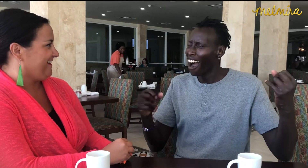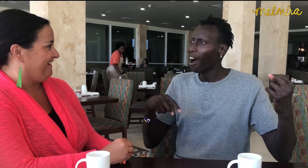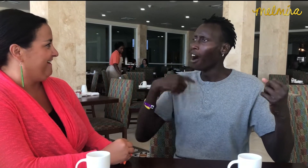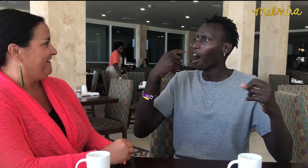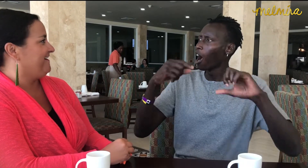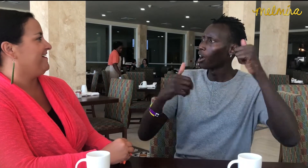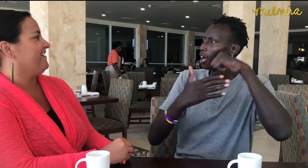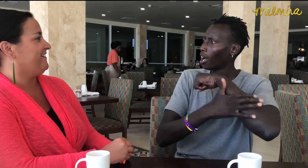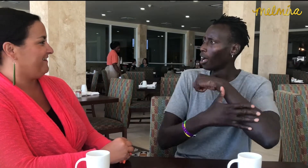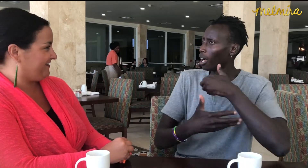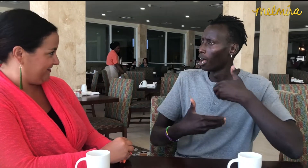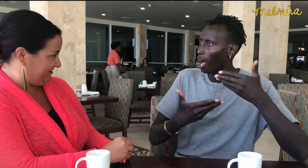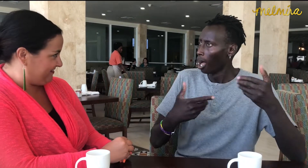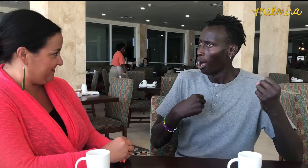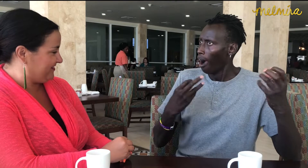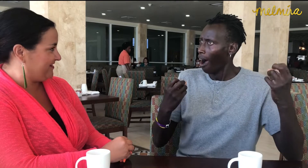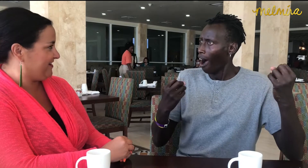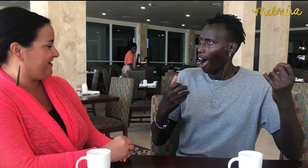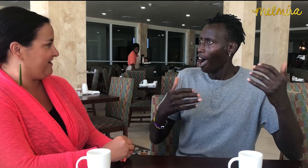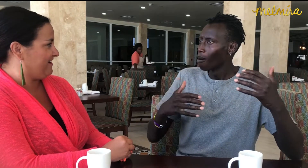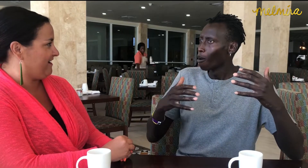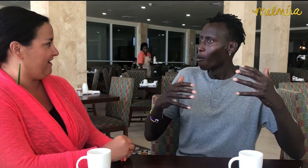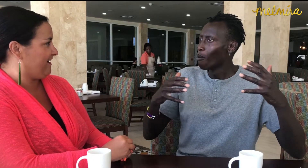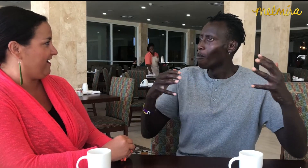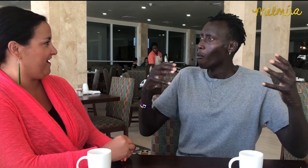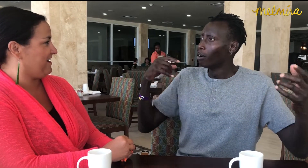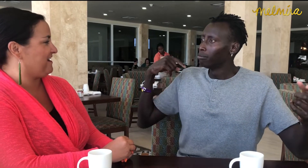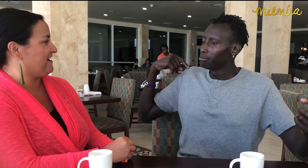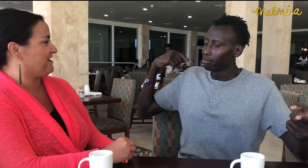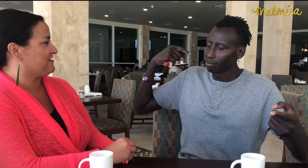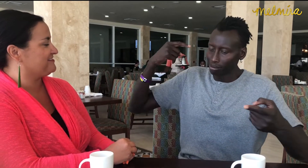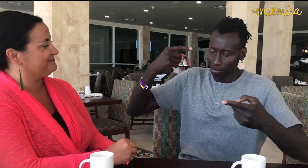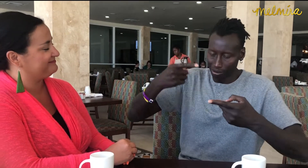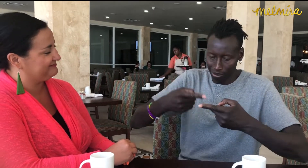I was able to go to other countries and entertain!